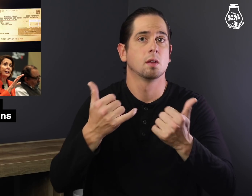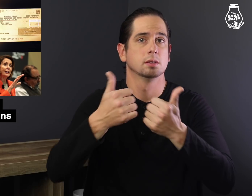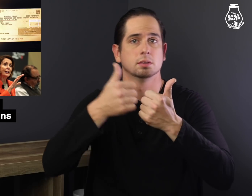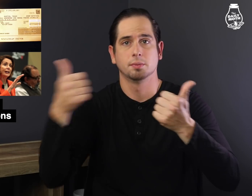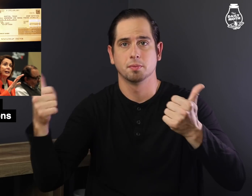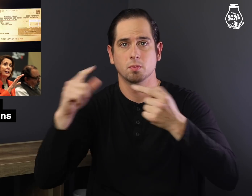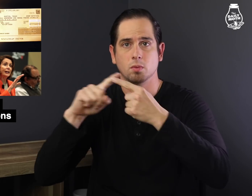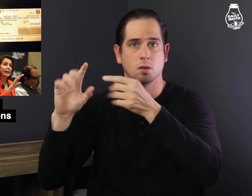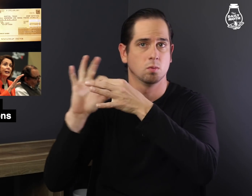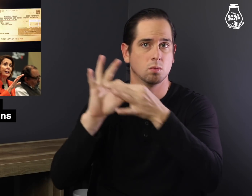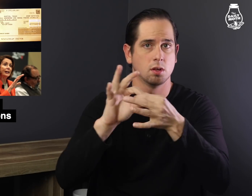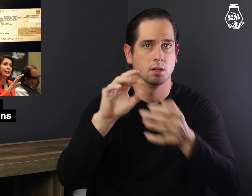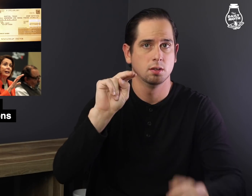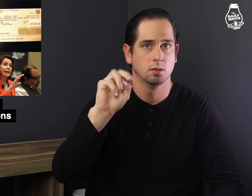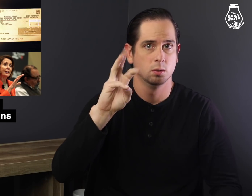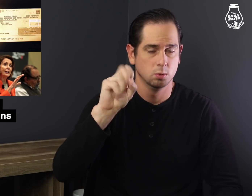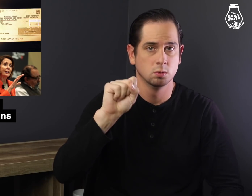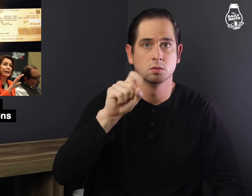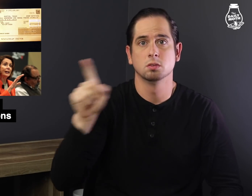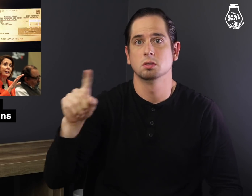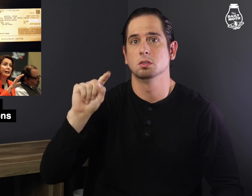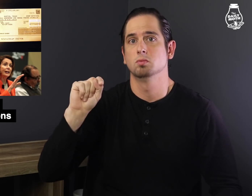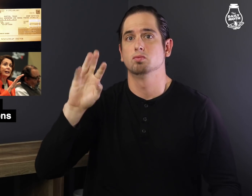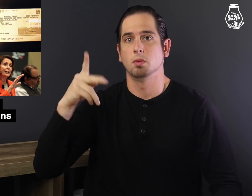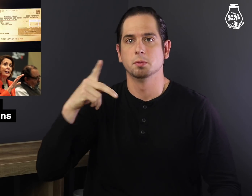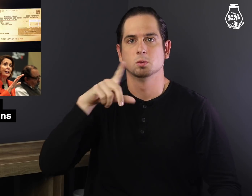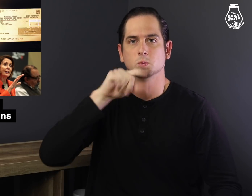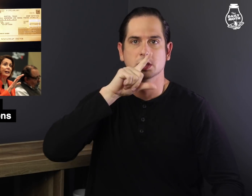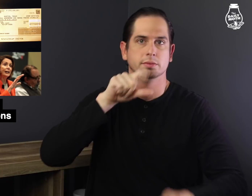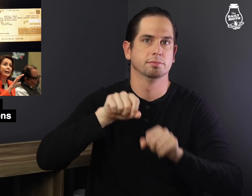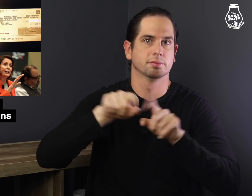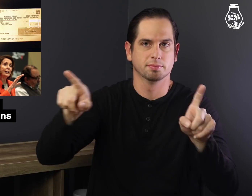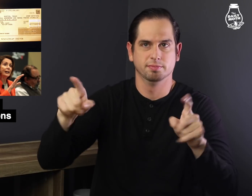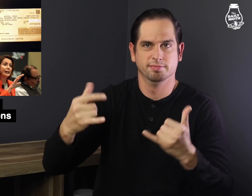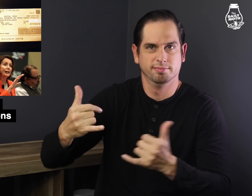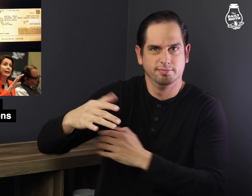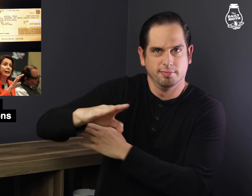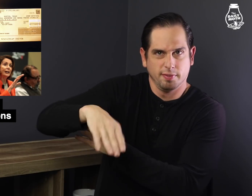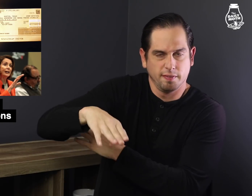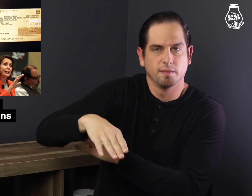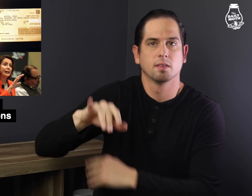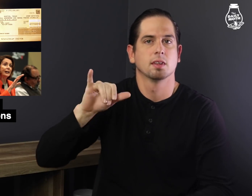In separate but related news, this afternoon Trump tweeted